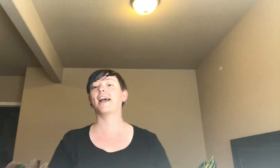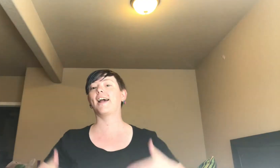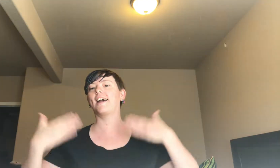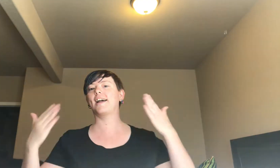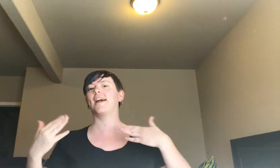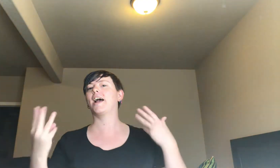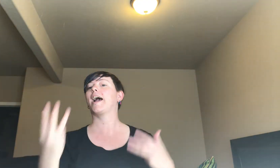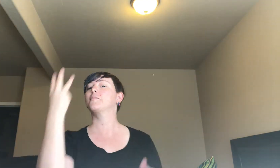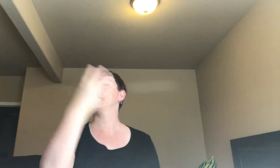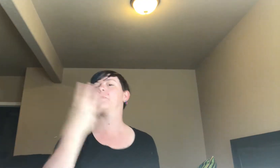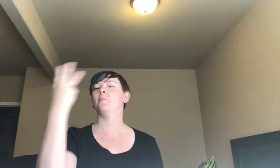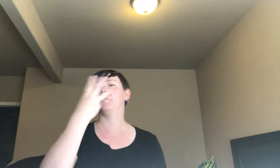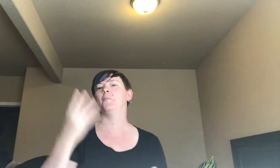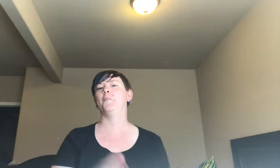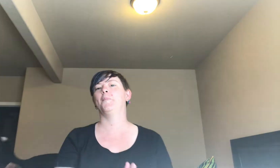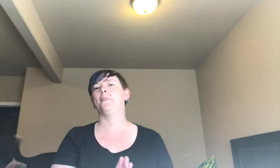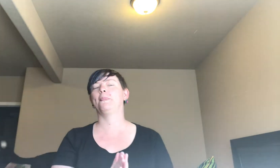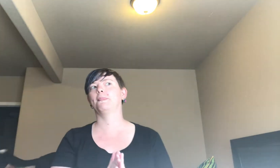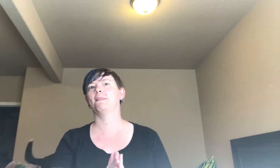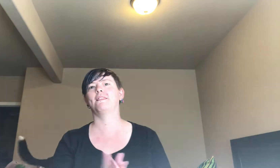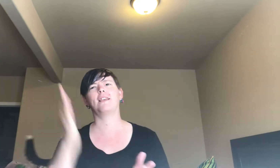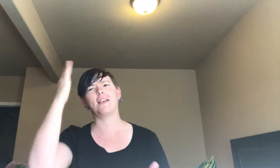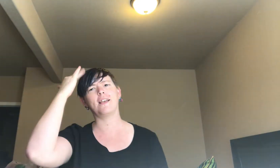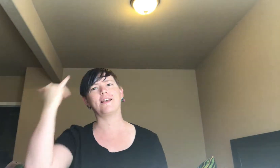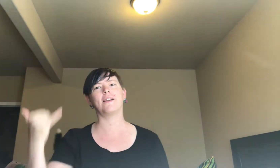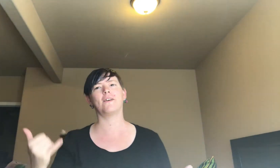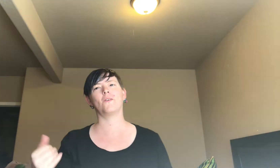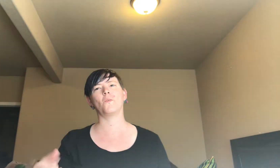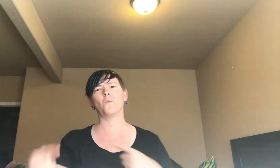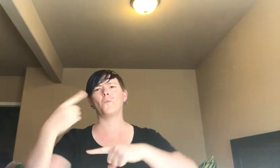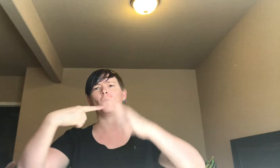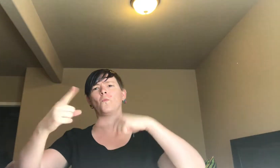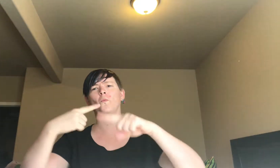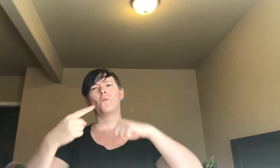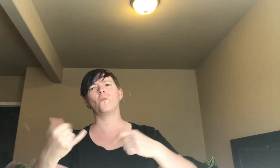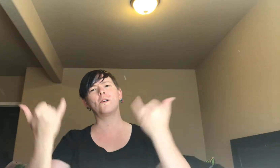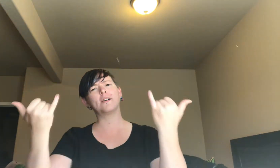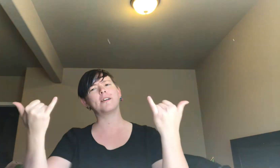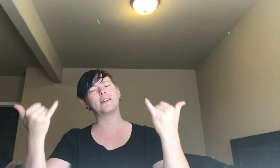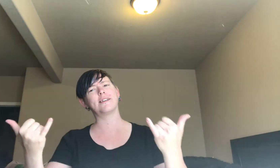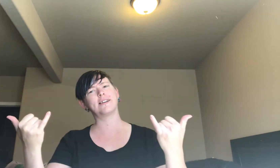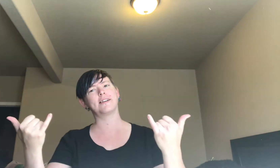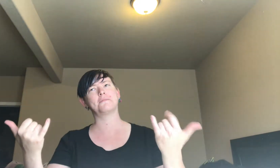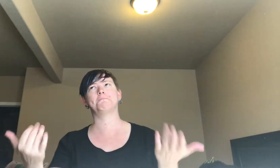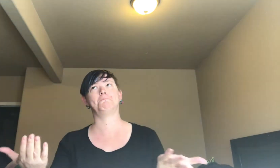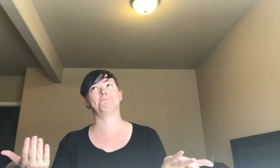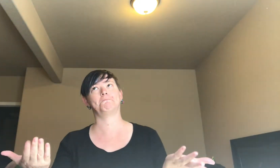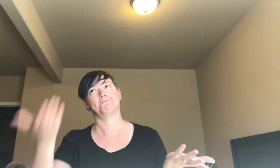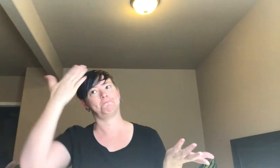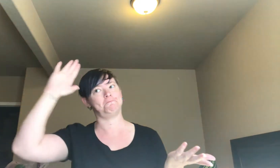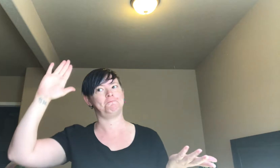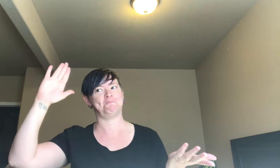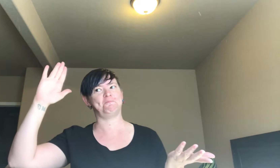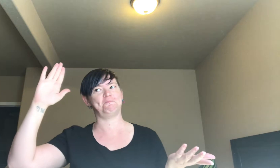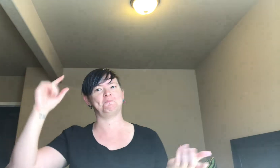Happy Wednesday! Why am I signing today? I don't know.